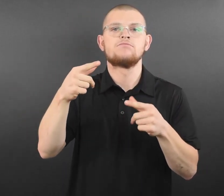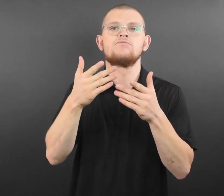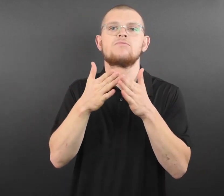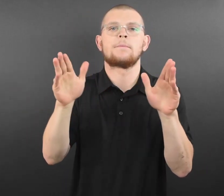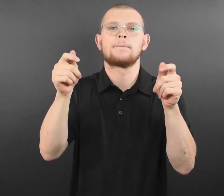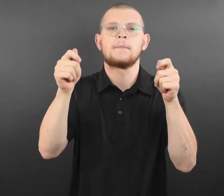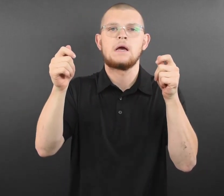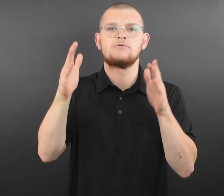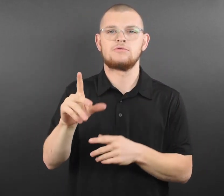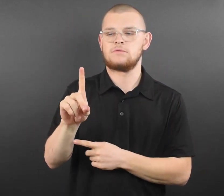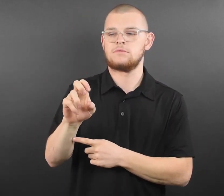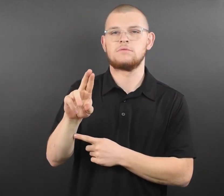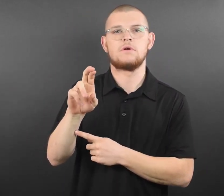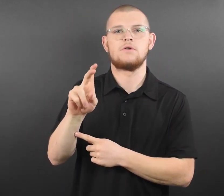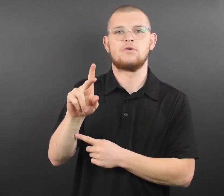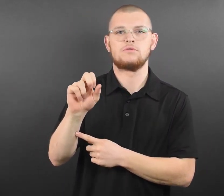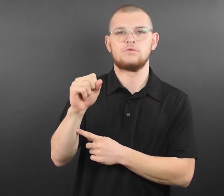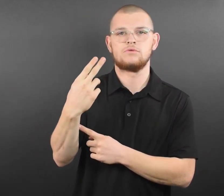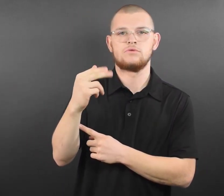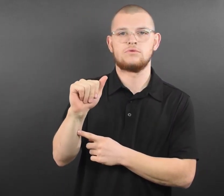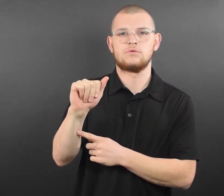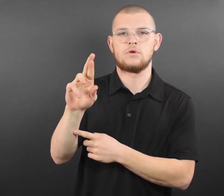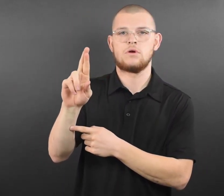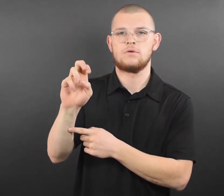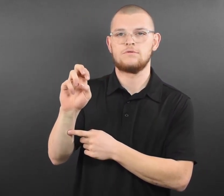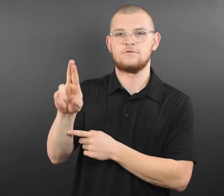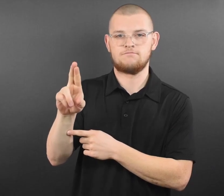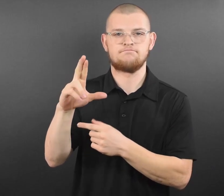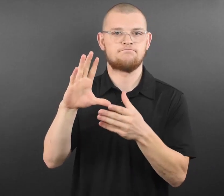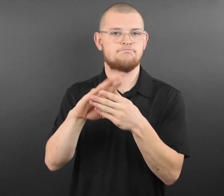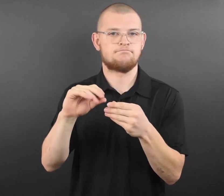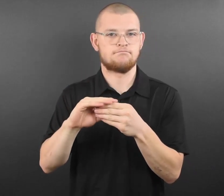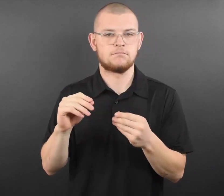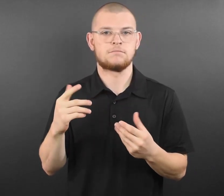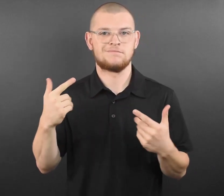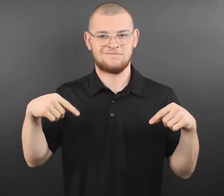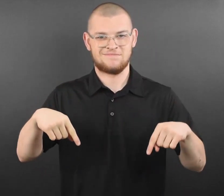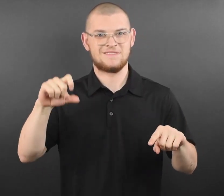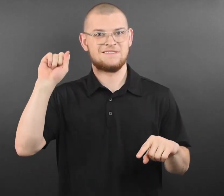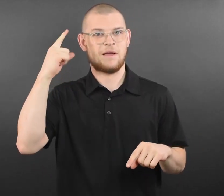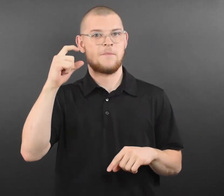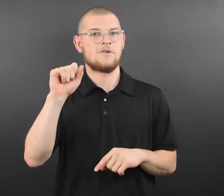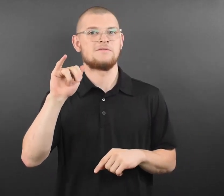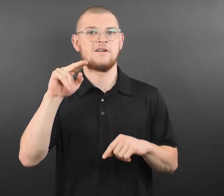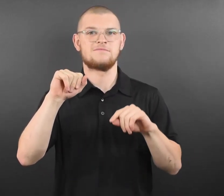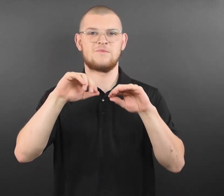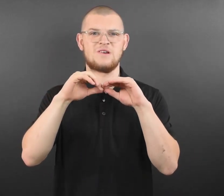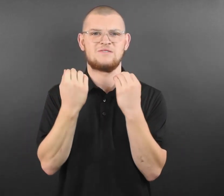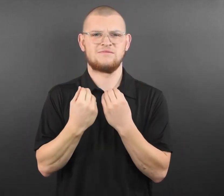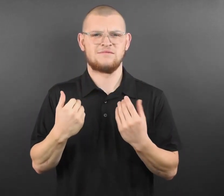from the Minnesota Wild to help encourage children in the State of Hockey to get vaccinated.”